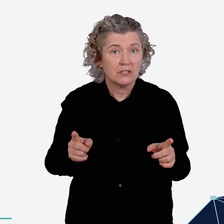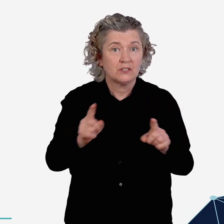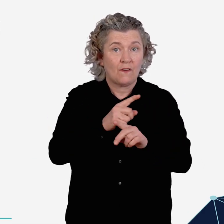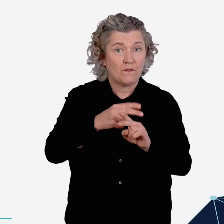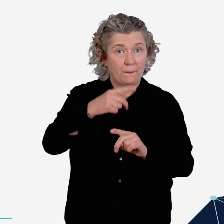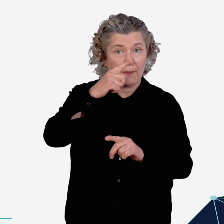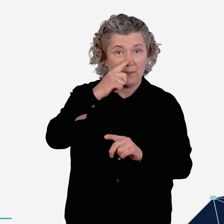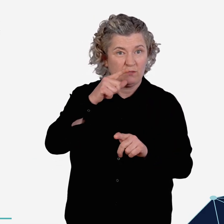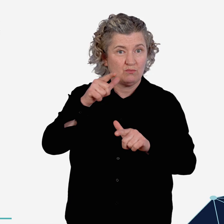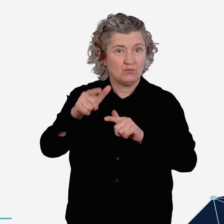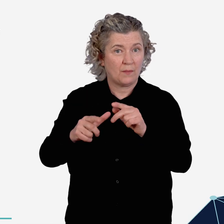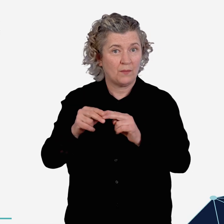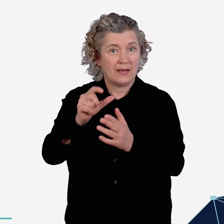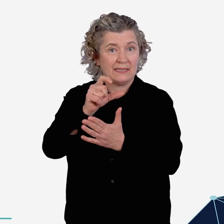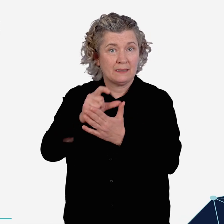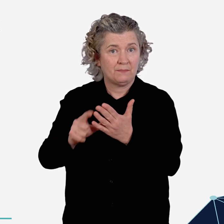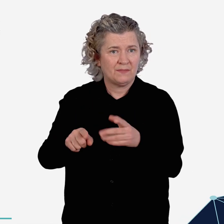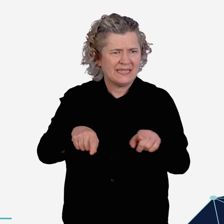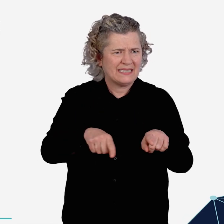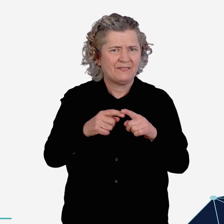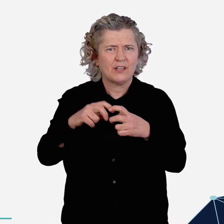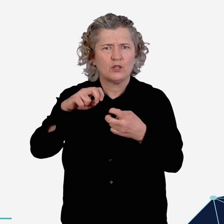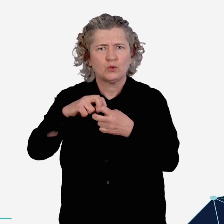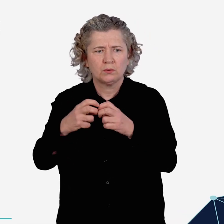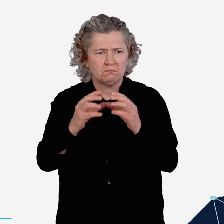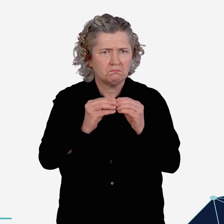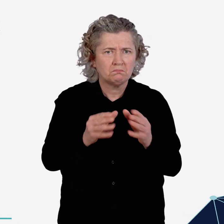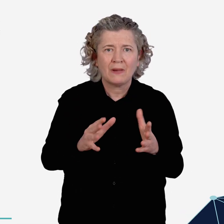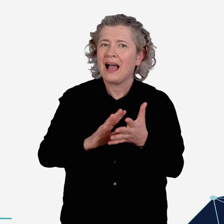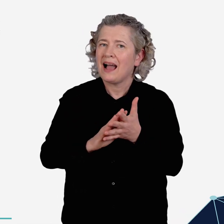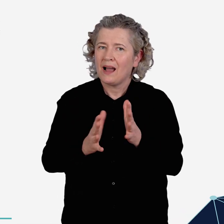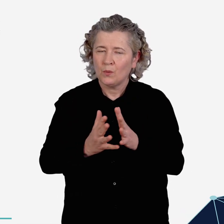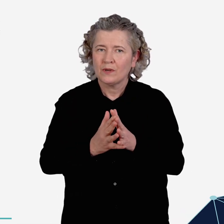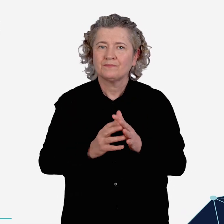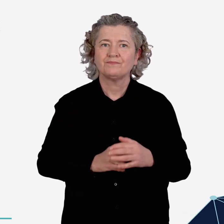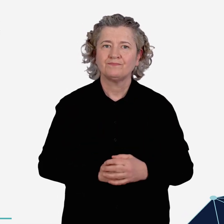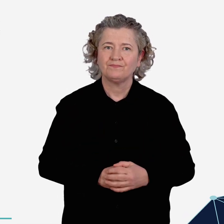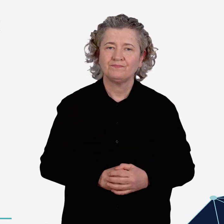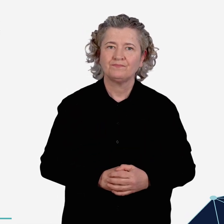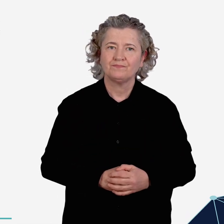and enforce change to address issues faced by travellers living with disability?